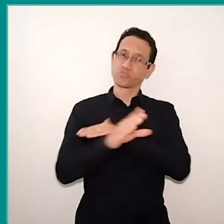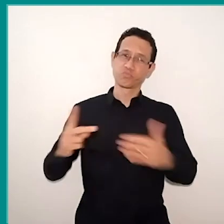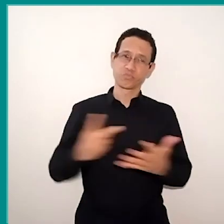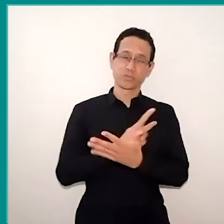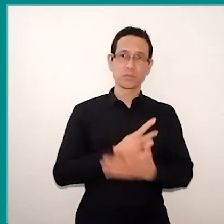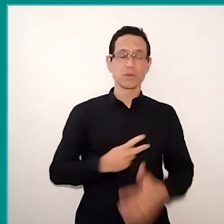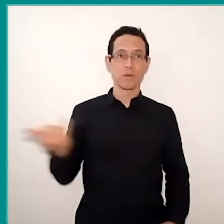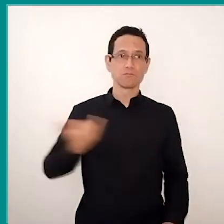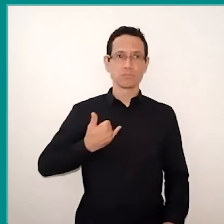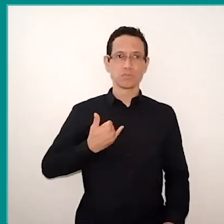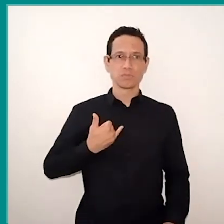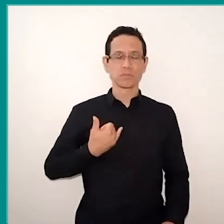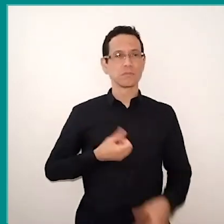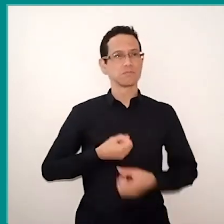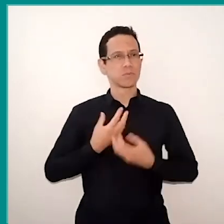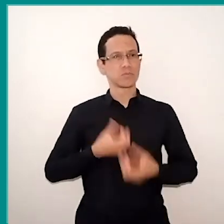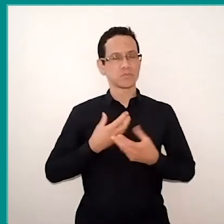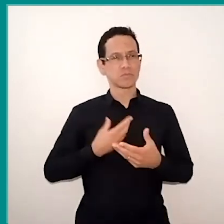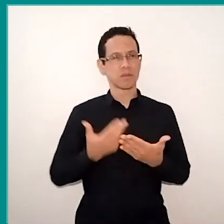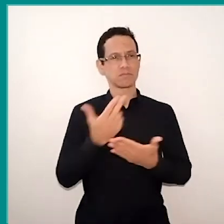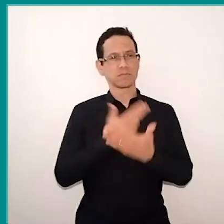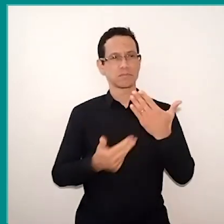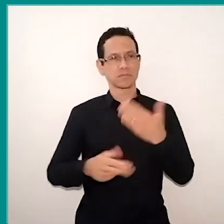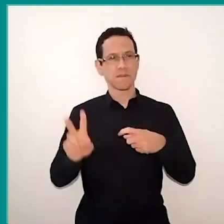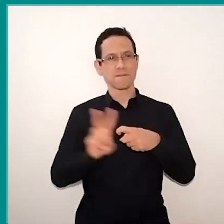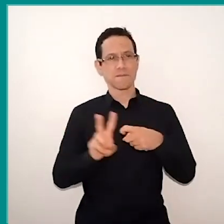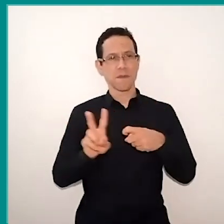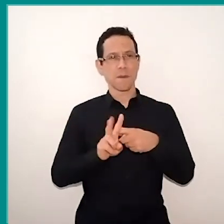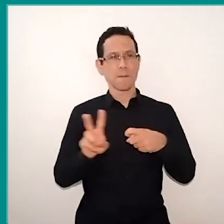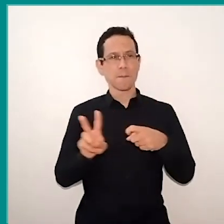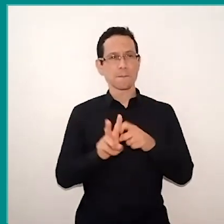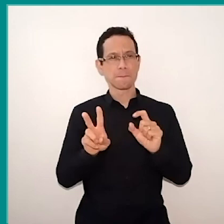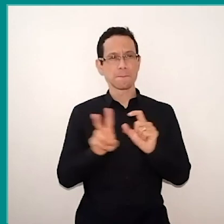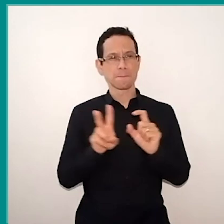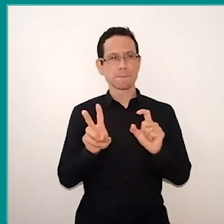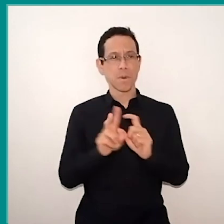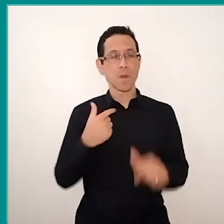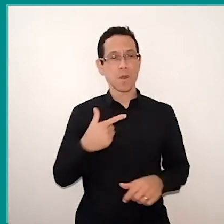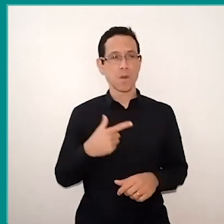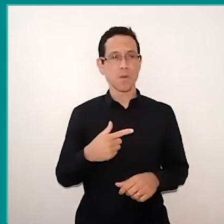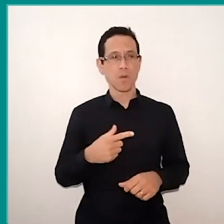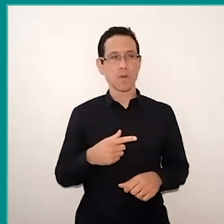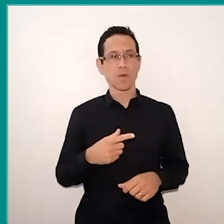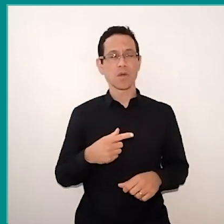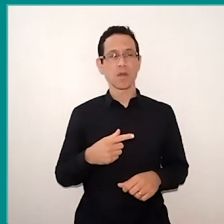Poetry is a drawing verbal of innocence." It's an account of a student who wanted write a poem and it was stuck.